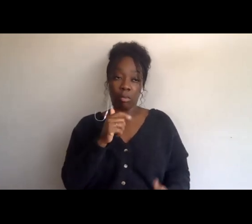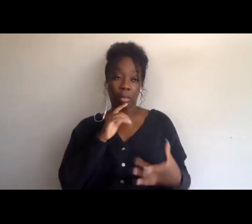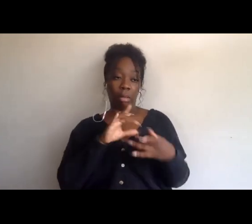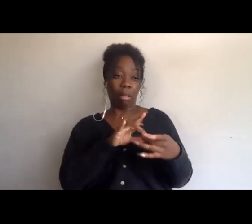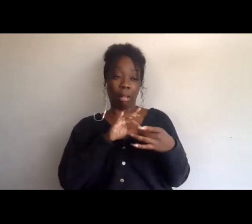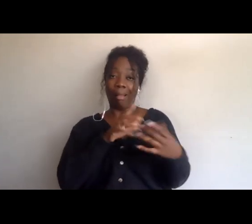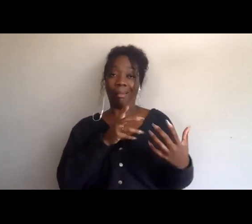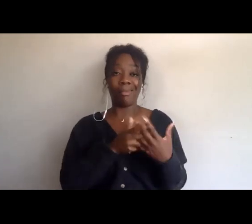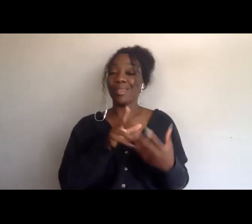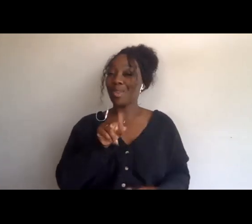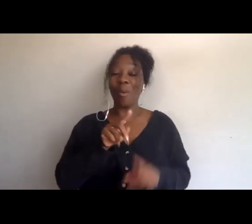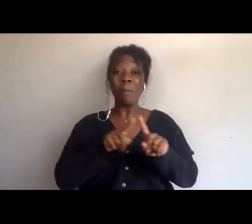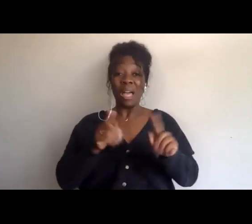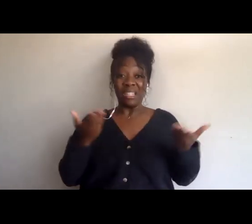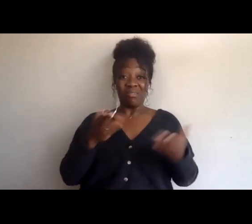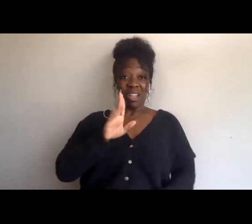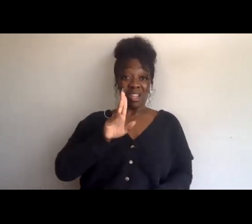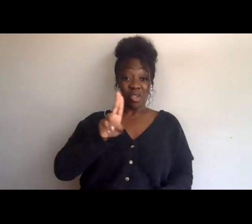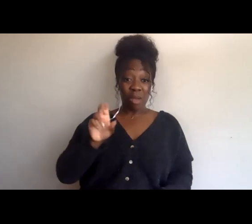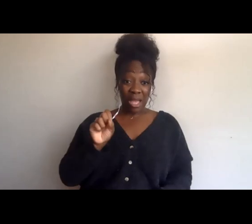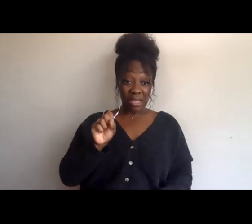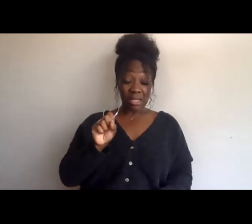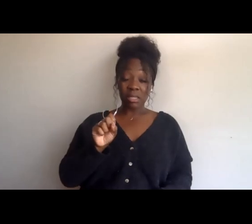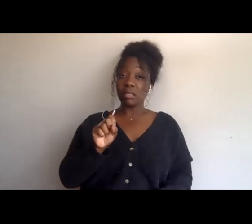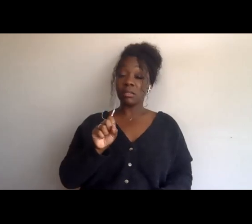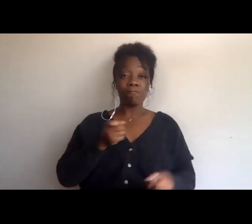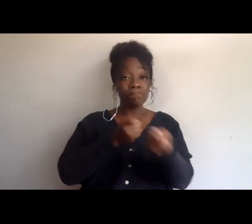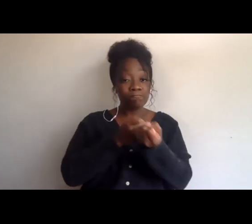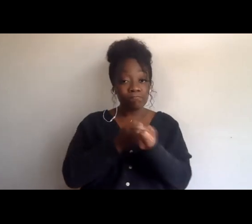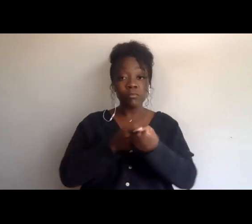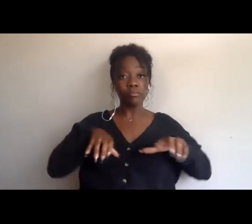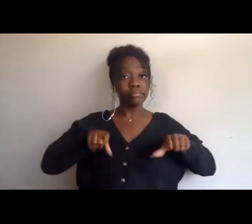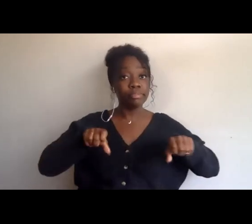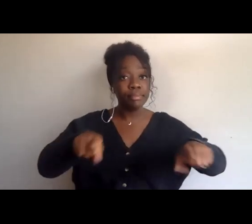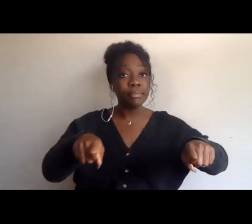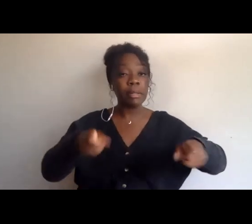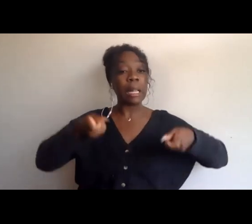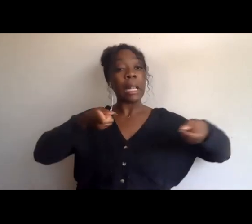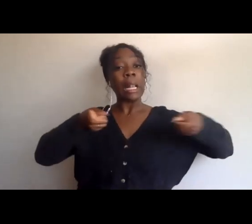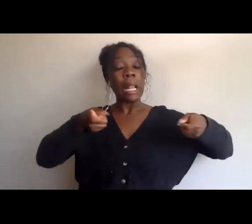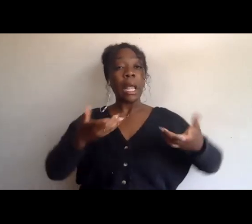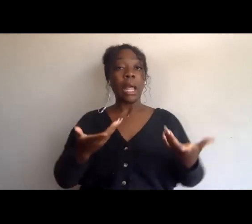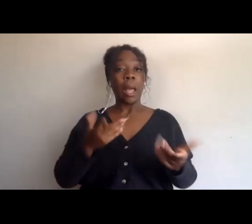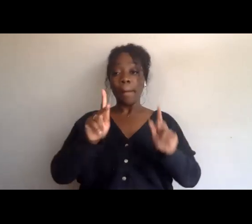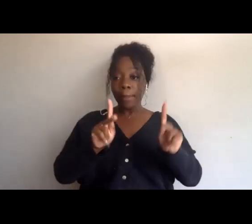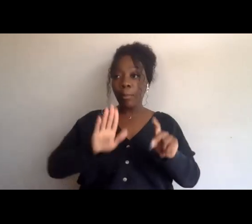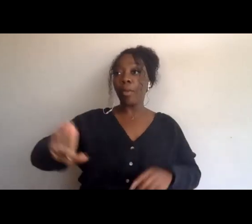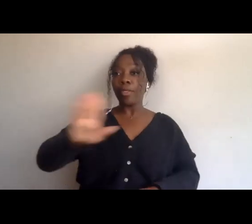is in bed with colonialism, ethnic cleansing, we've done all those things,